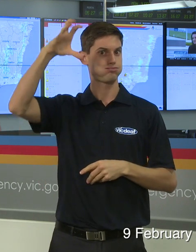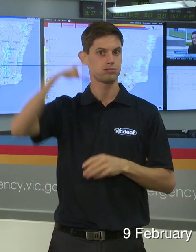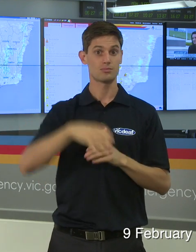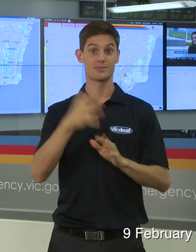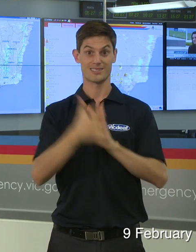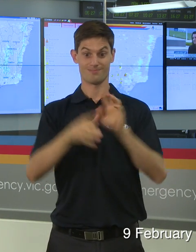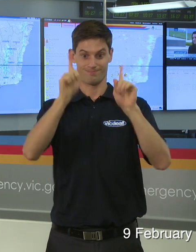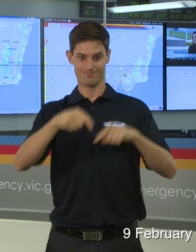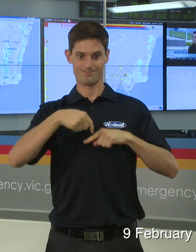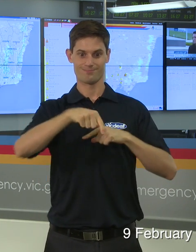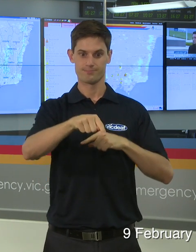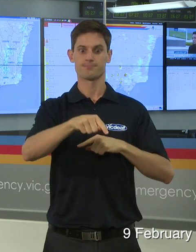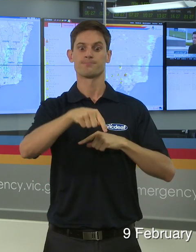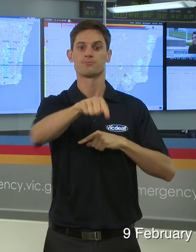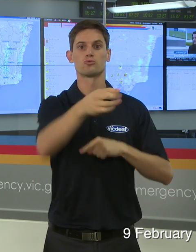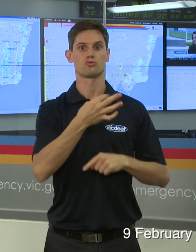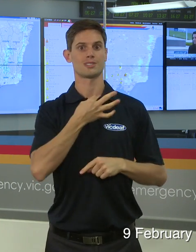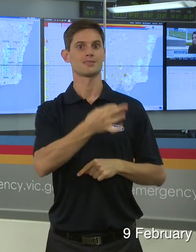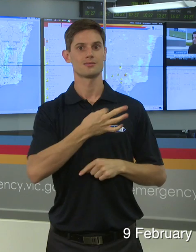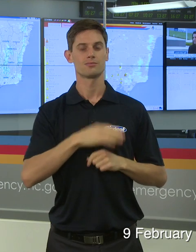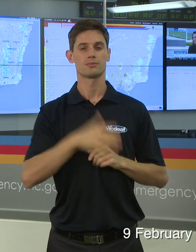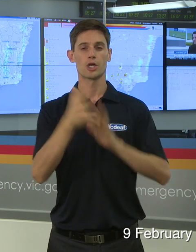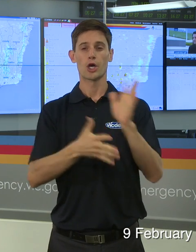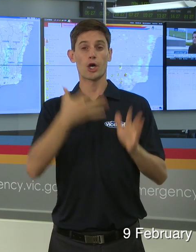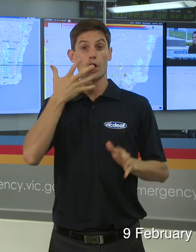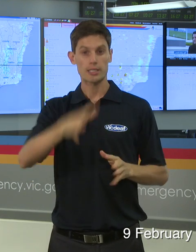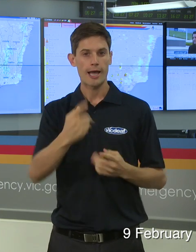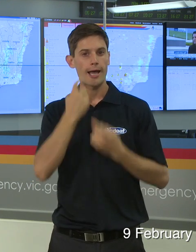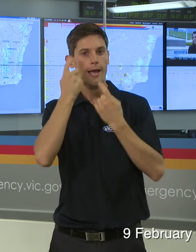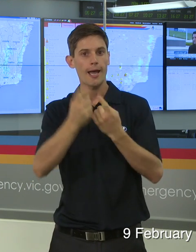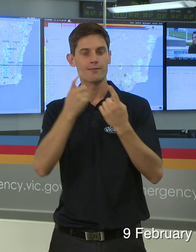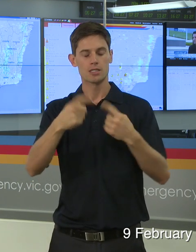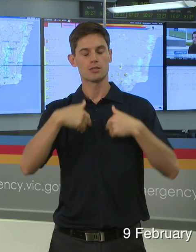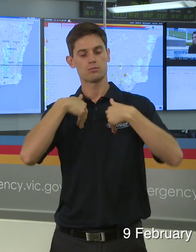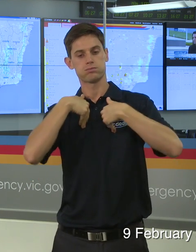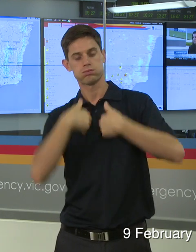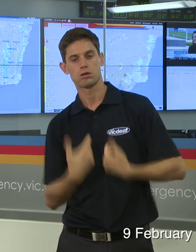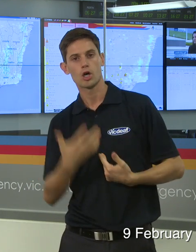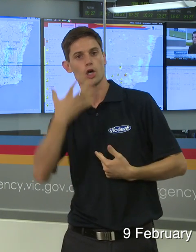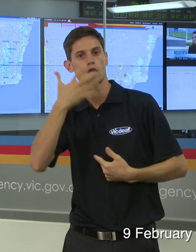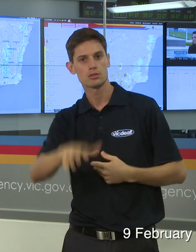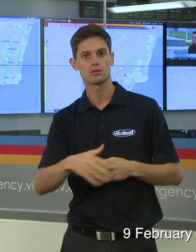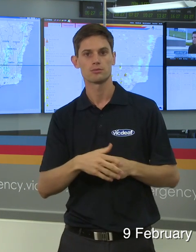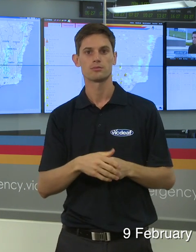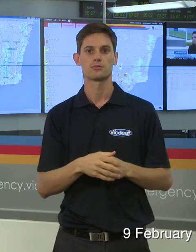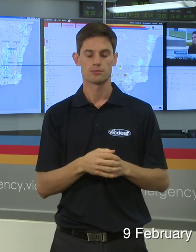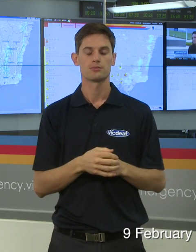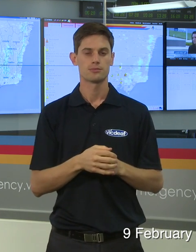other key thing this week is the amount of heat so heat fatigue will be critical and not only for people but for infrastructure as well and